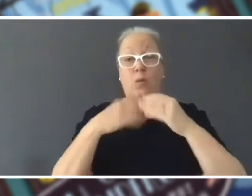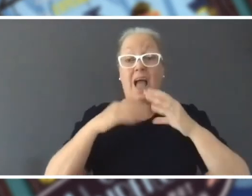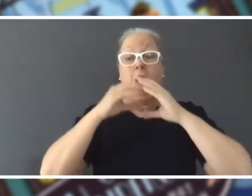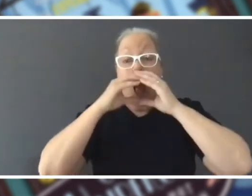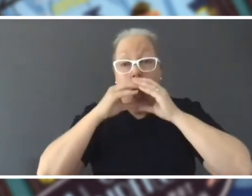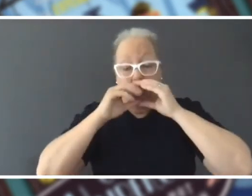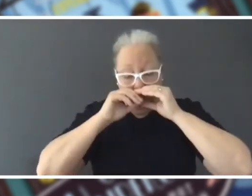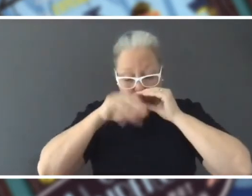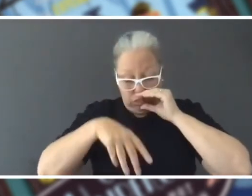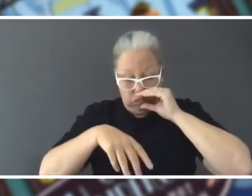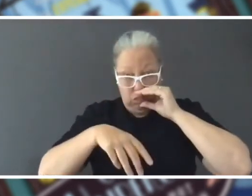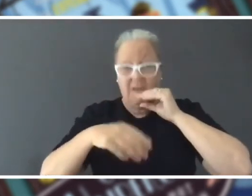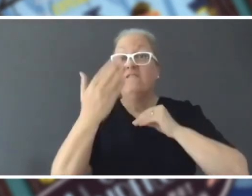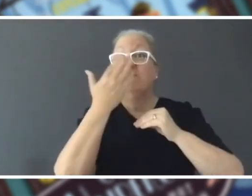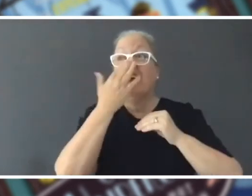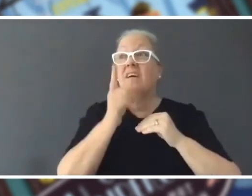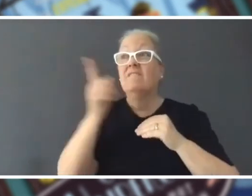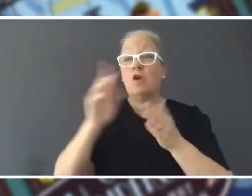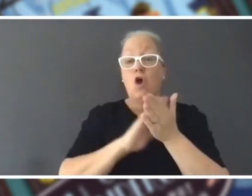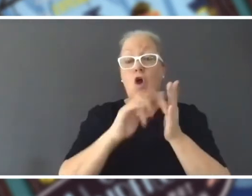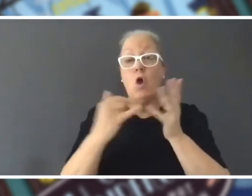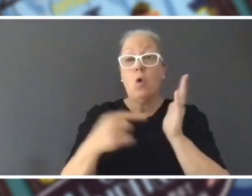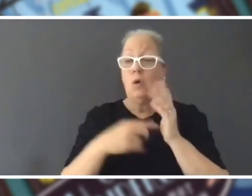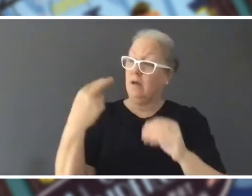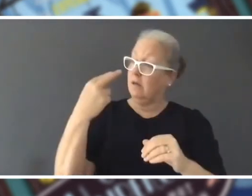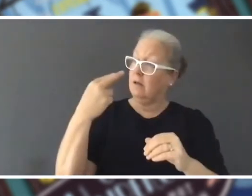in front of the host of the tv show and he laughed at me,